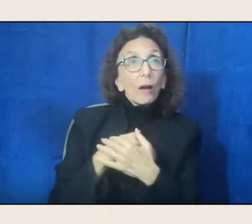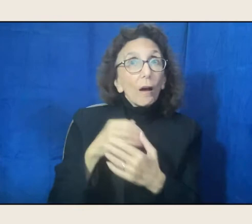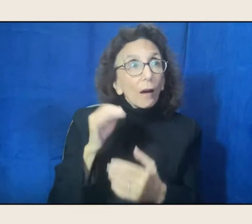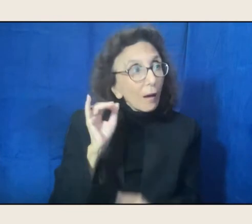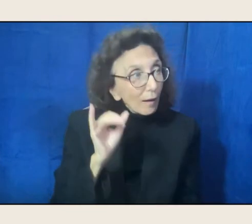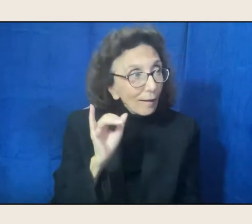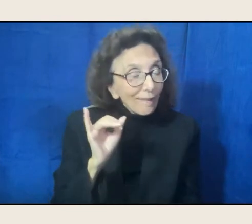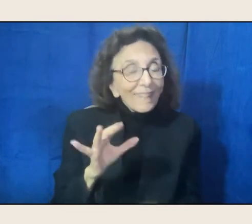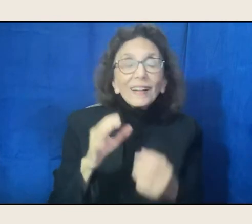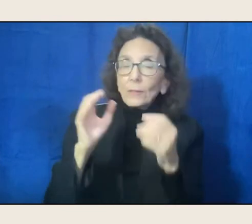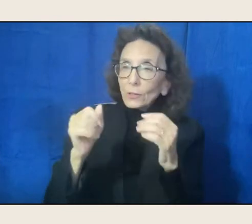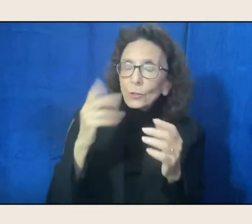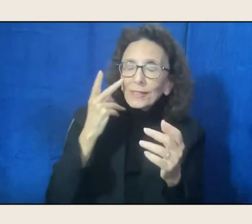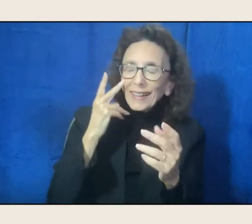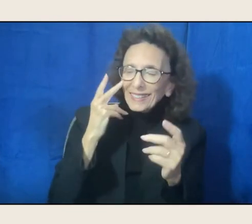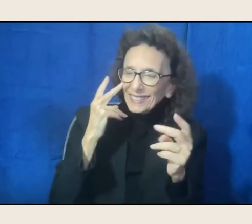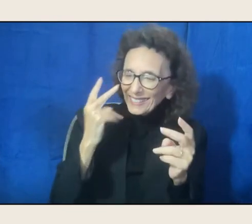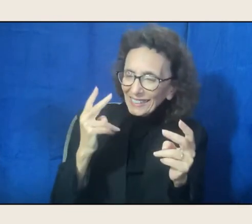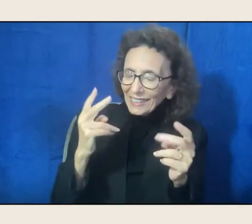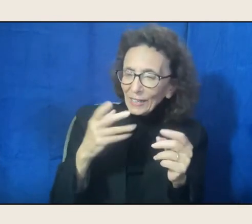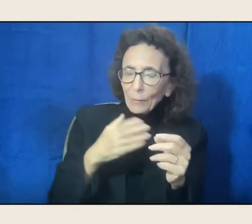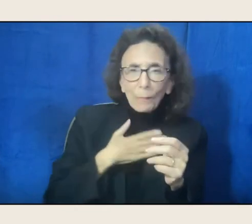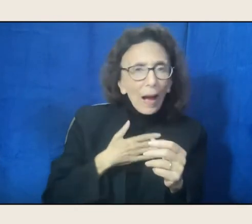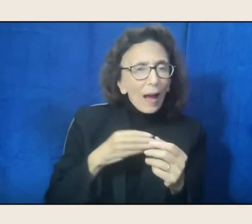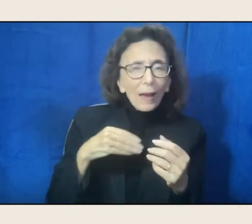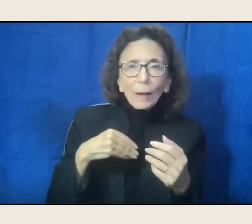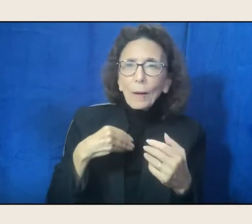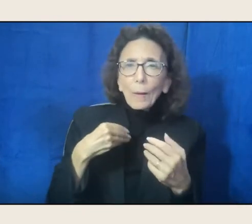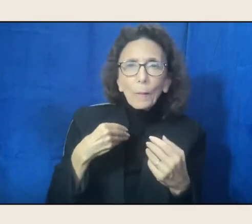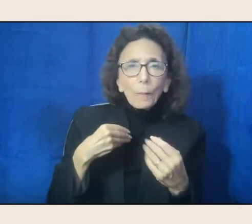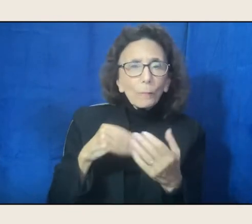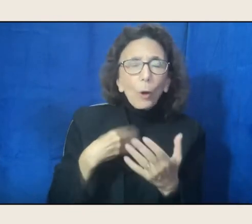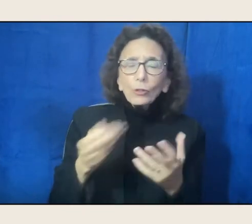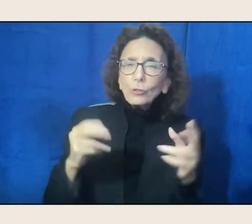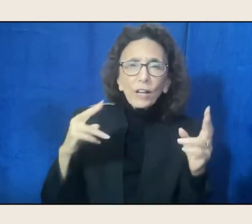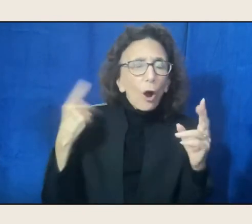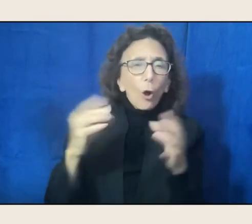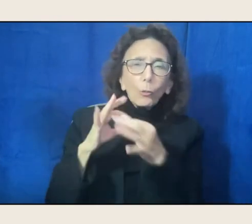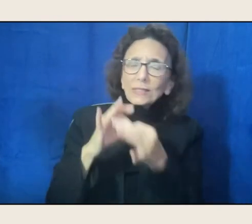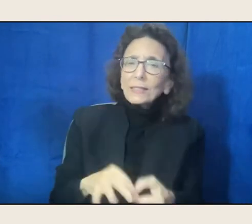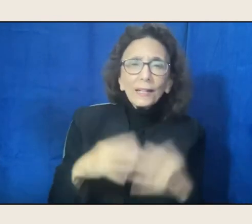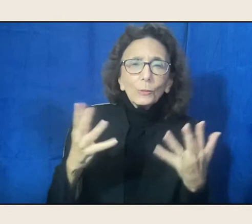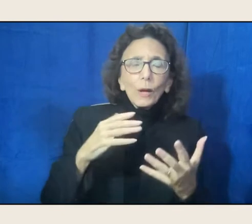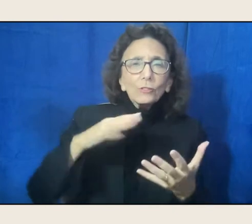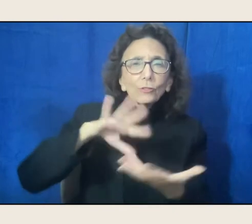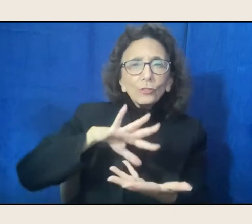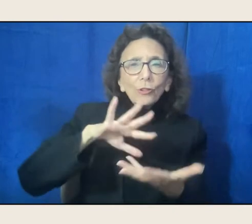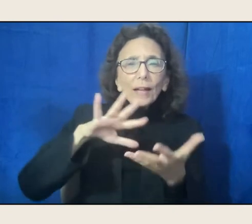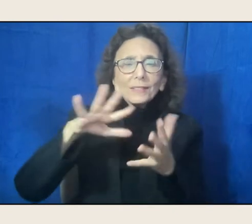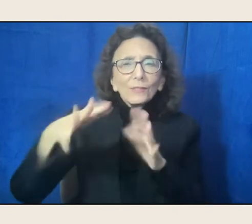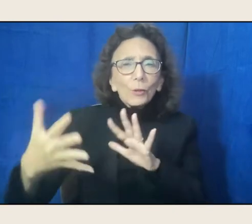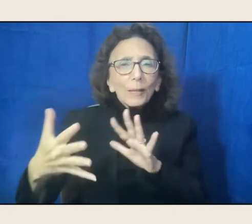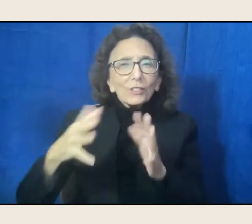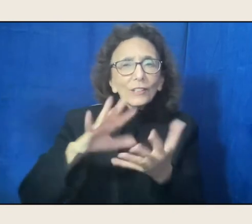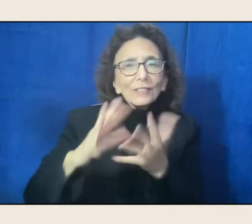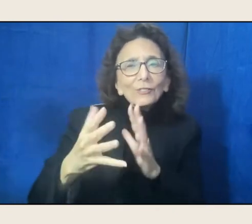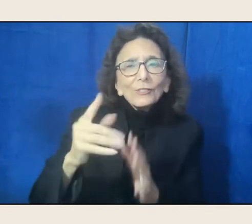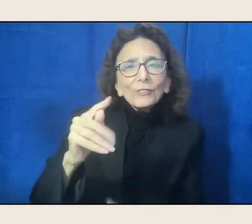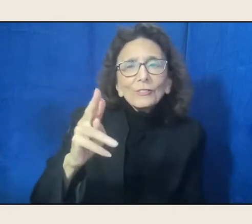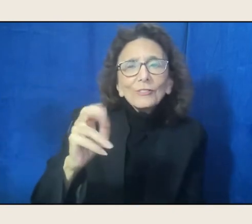probably the theme of my poetry, his transformation, and that poem is like the transformation is brilliant,